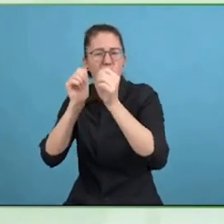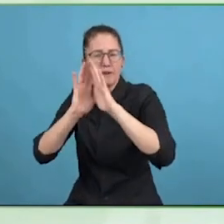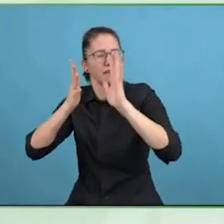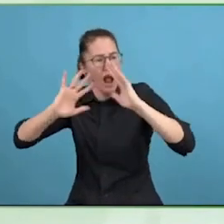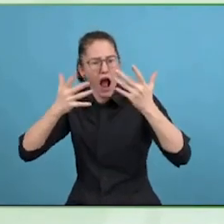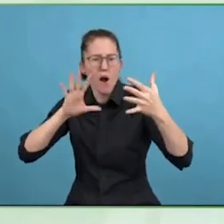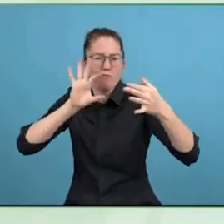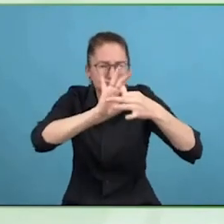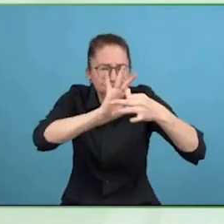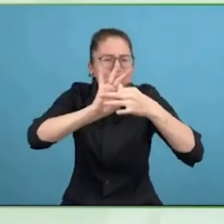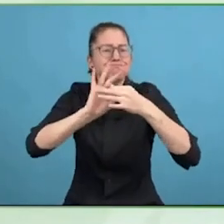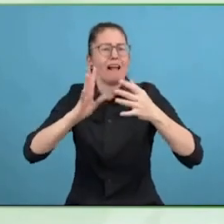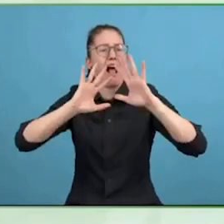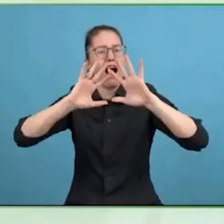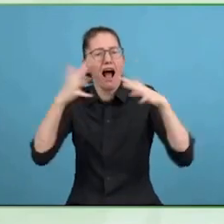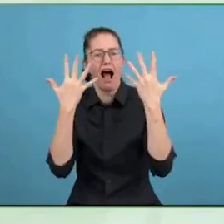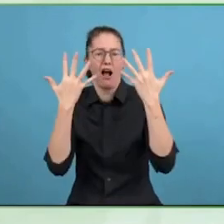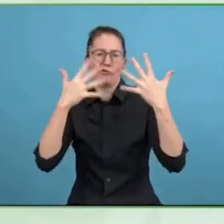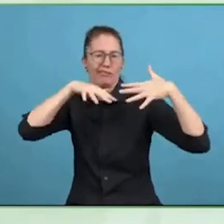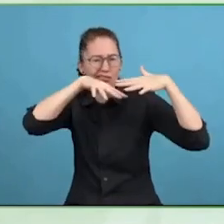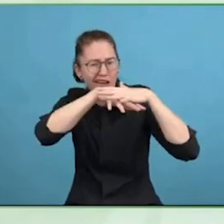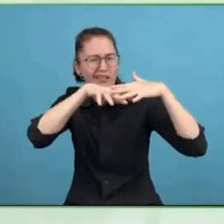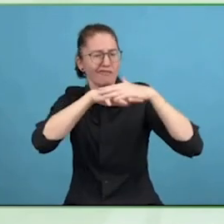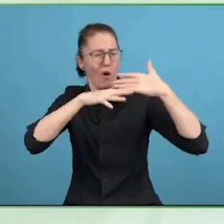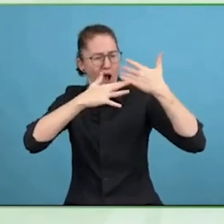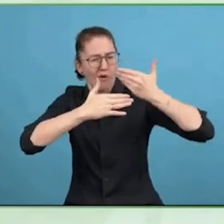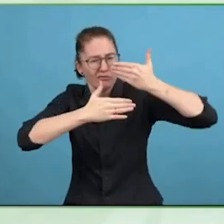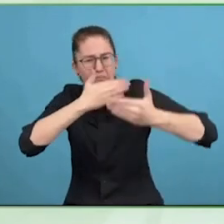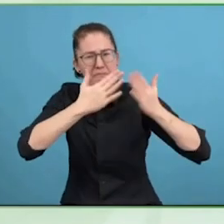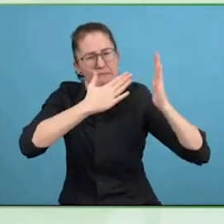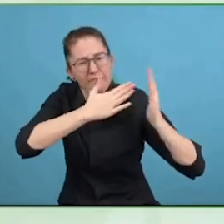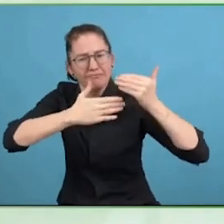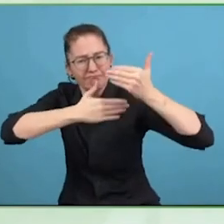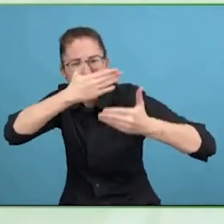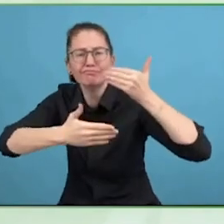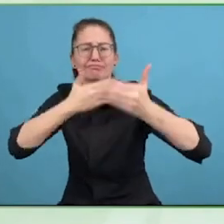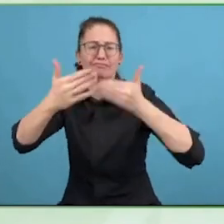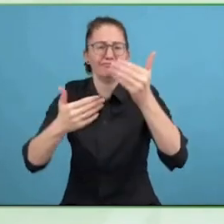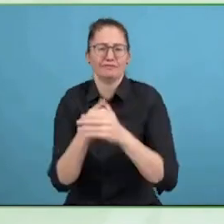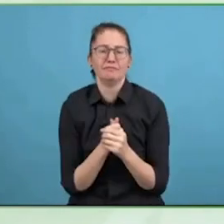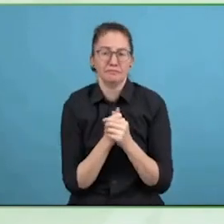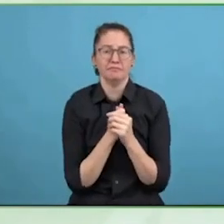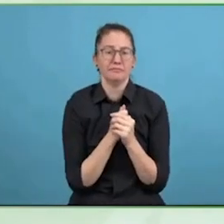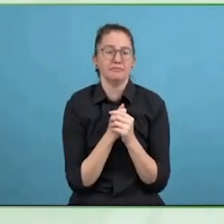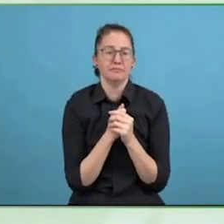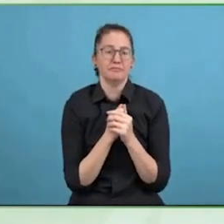meet at to ways, we can have a broad indication on the topic or go